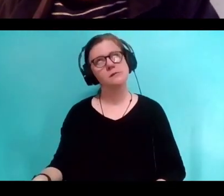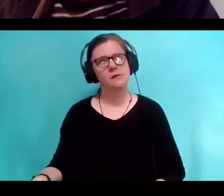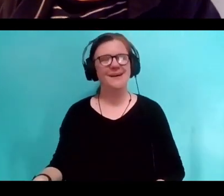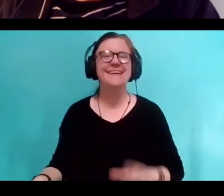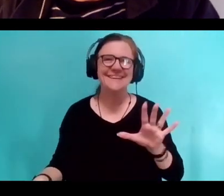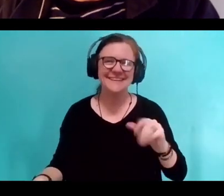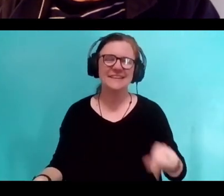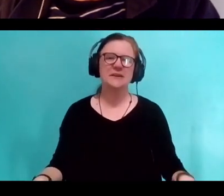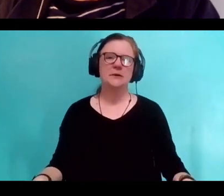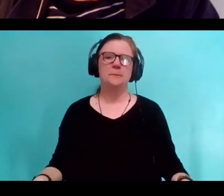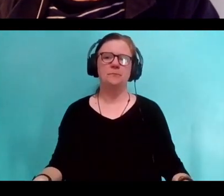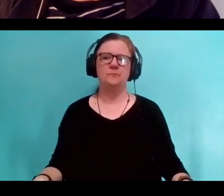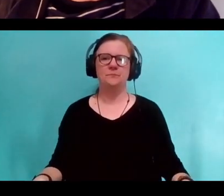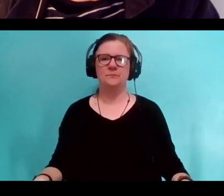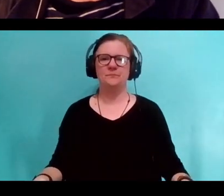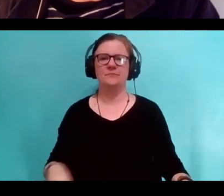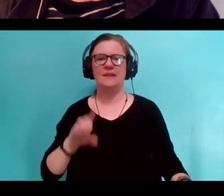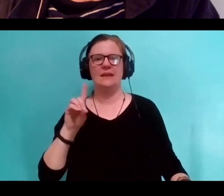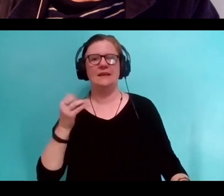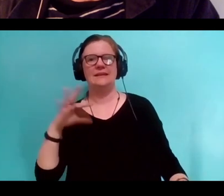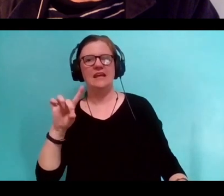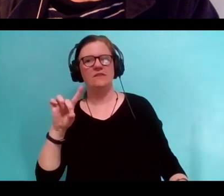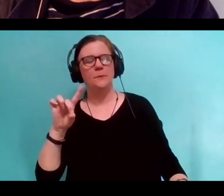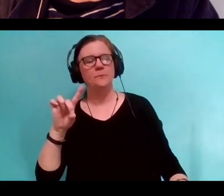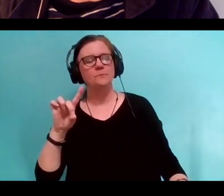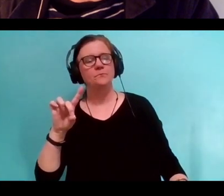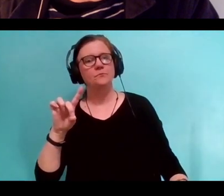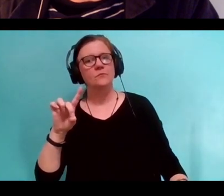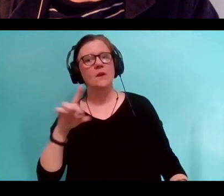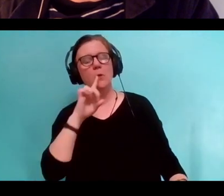It's peculiar and pleasing that you mentioned Lucian Freud.